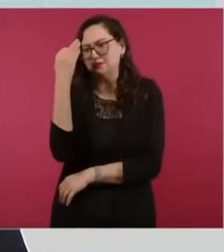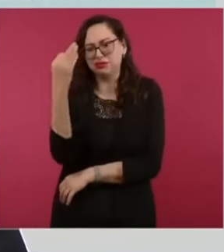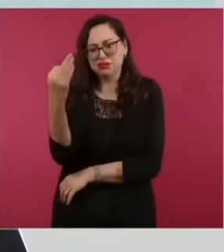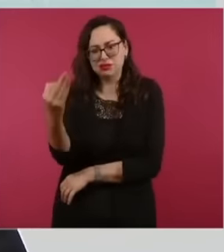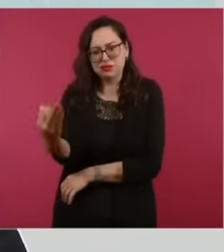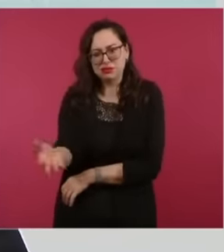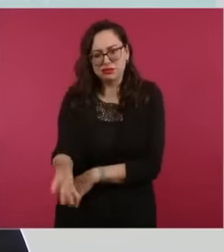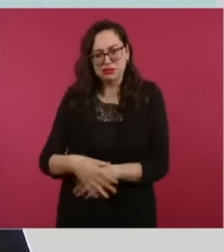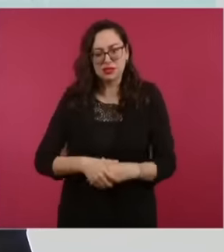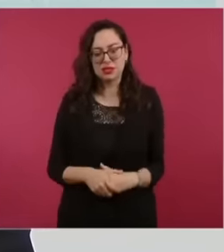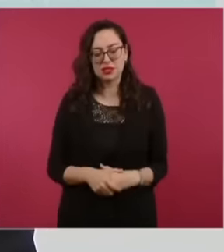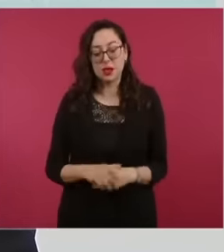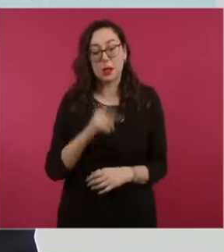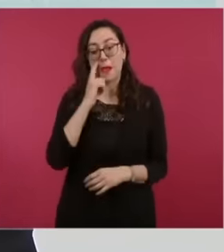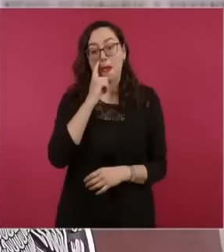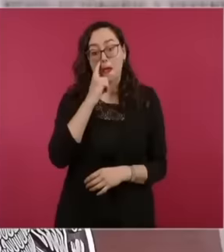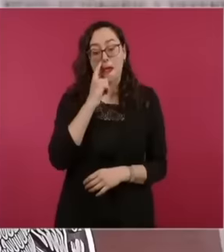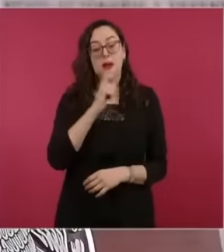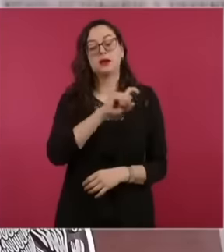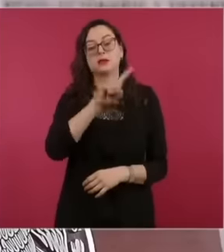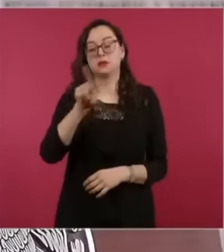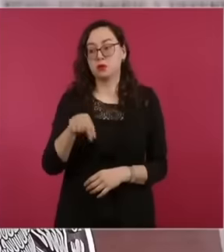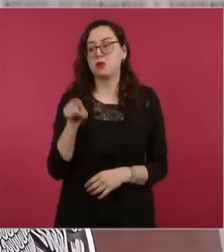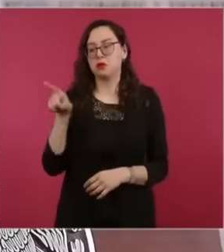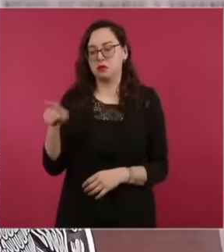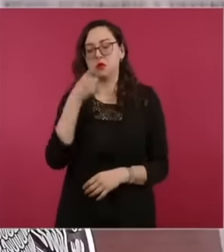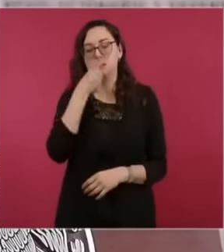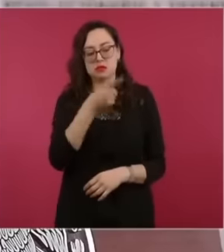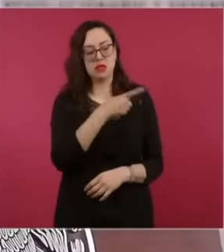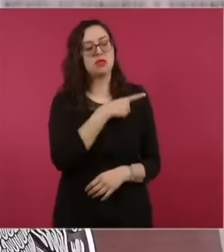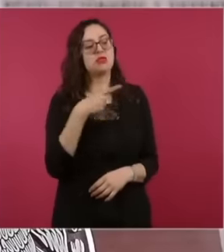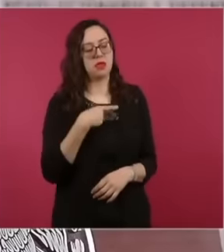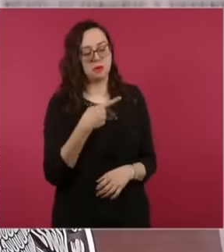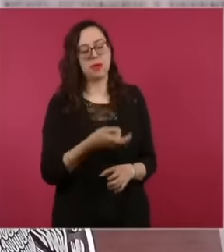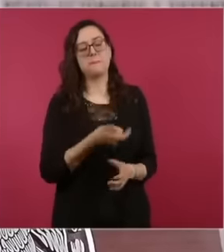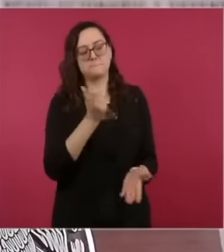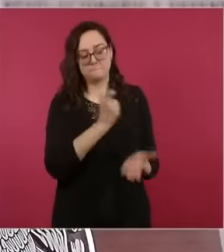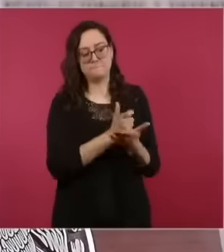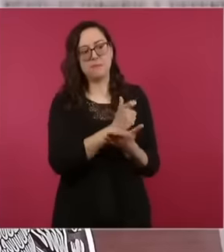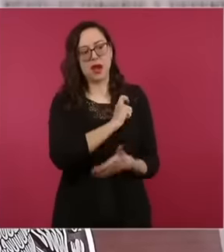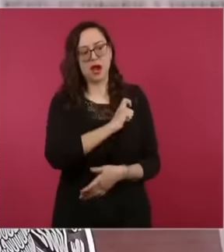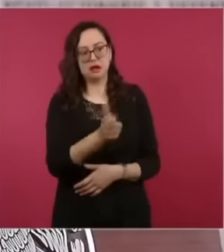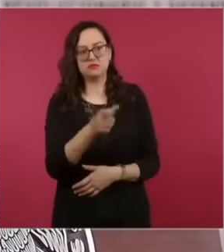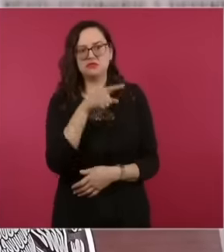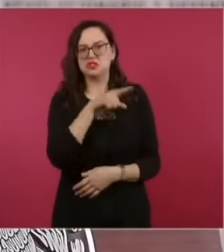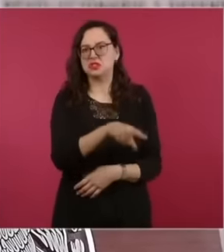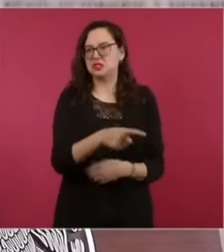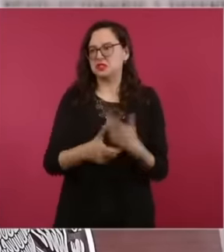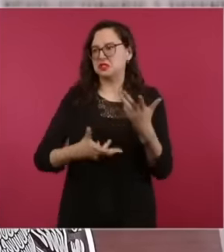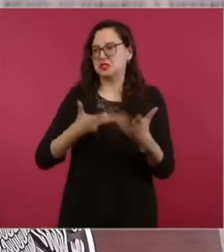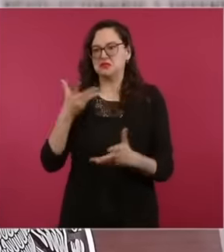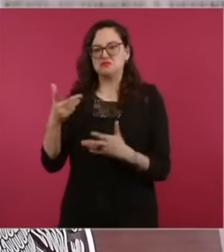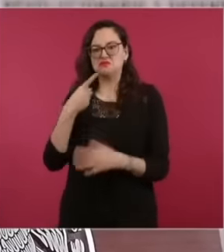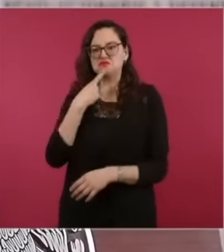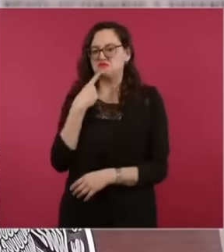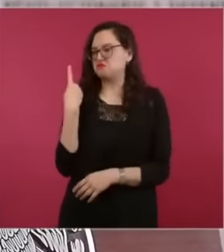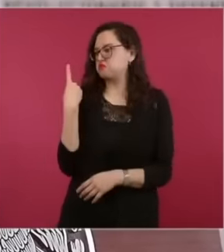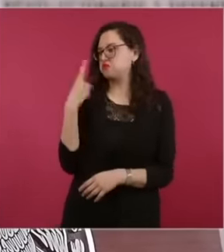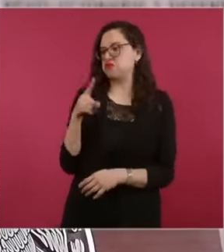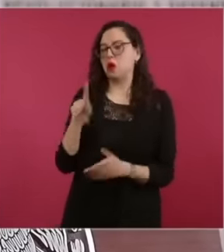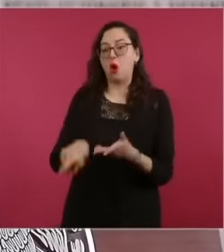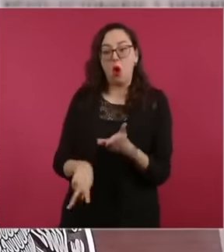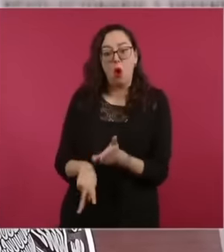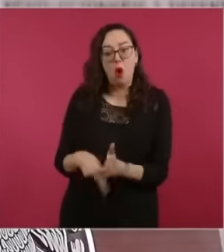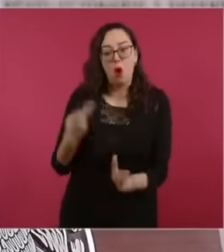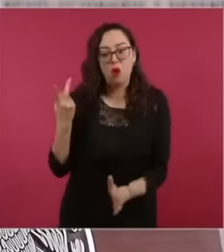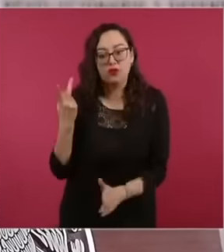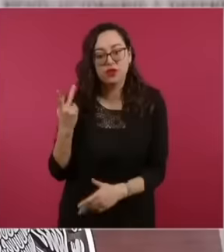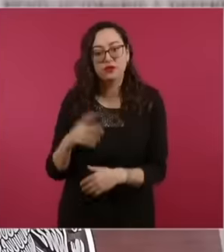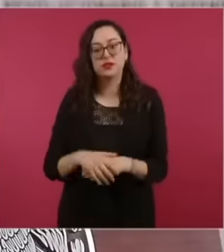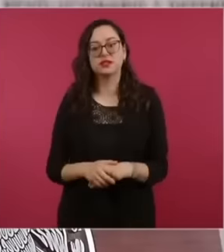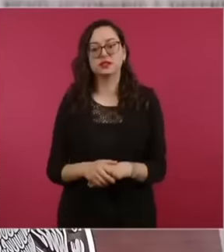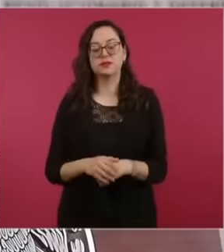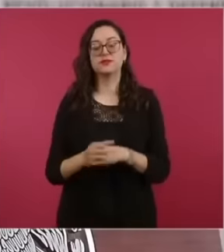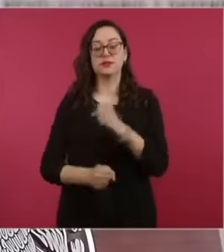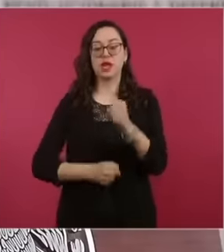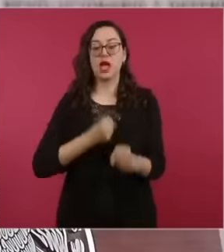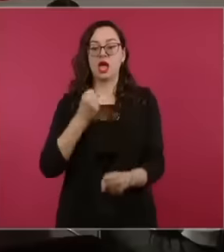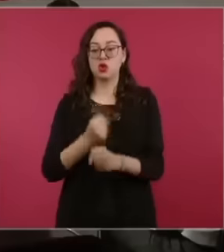amparo lawsuit which the collegiate court tried to resolve in 2021 but the company prevented it